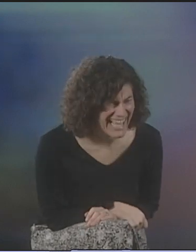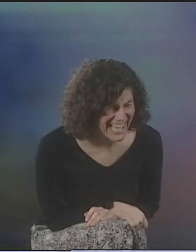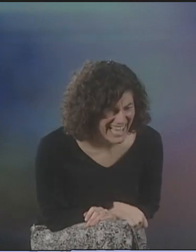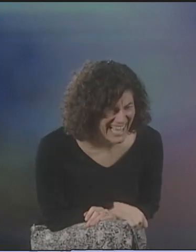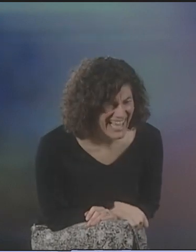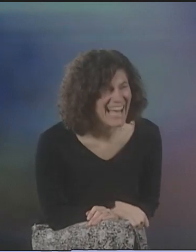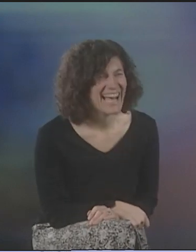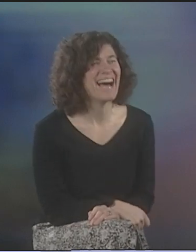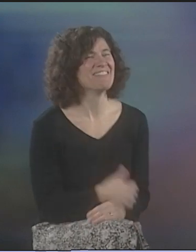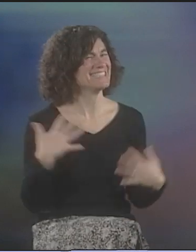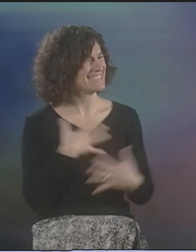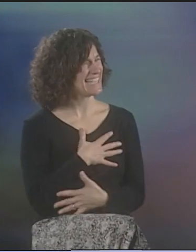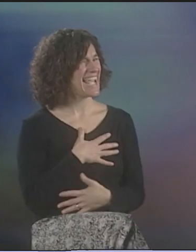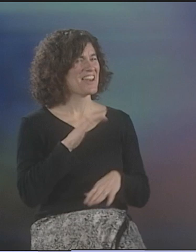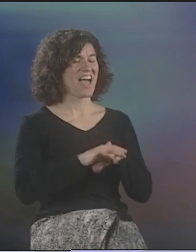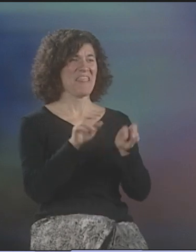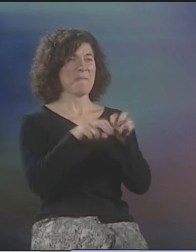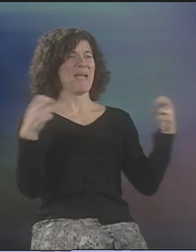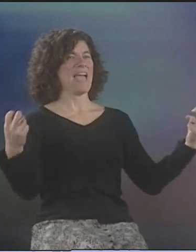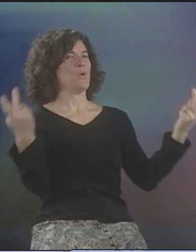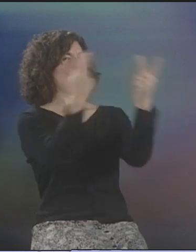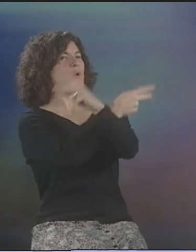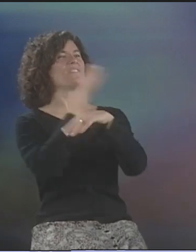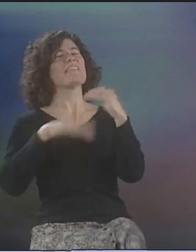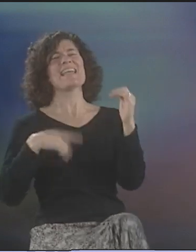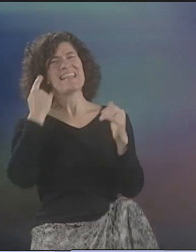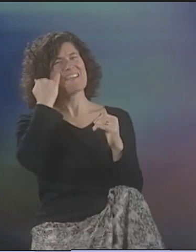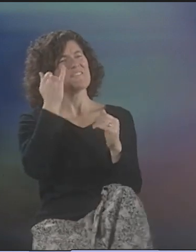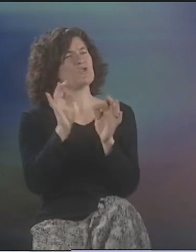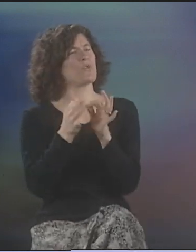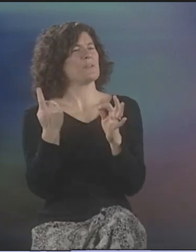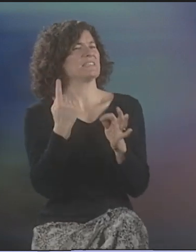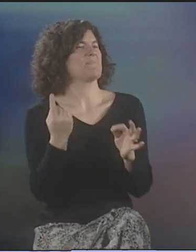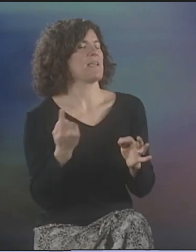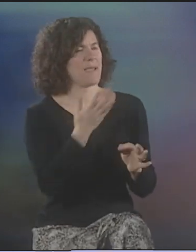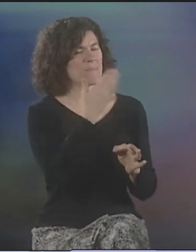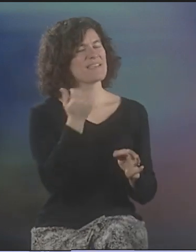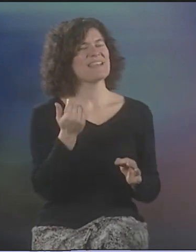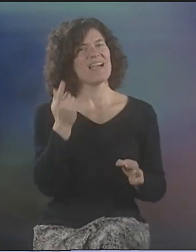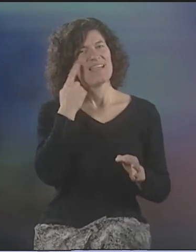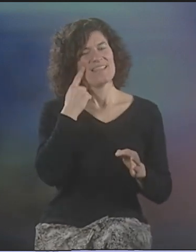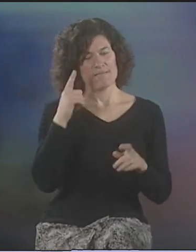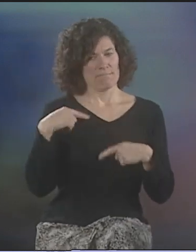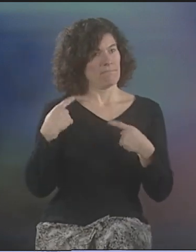IT WAS. HA HA HA HA! I WAS TERRIFIED. I WAS ON THIS PANEL. IT WAS WORSE, YOU KNOW, THAN IF